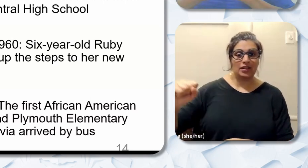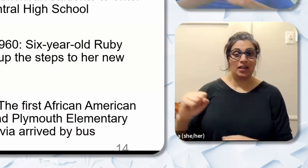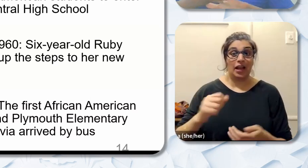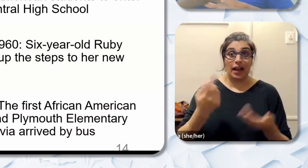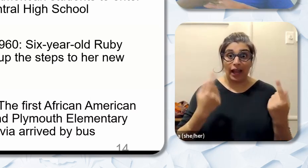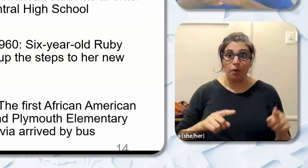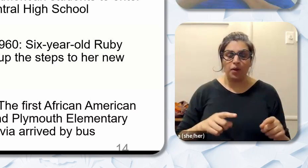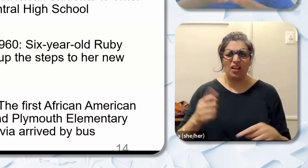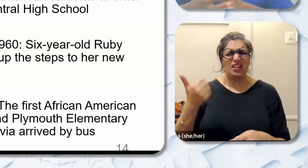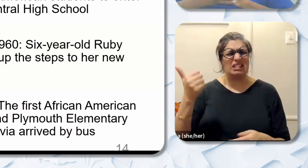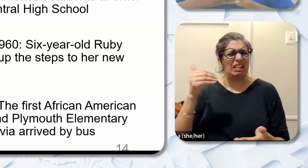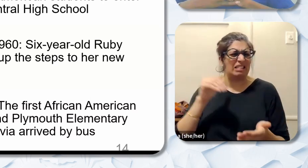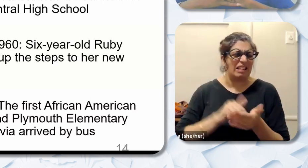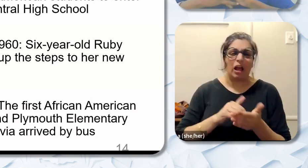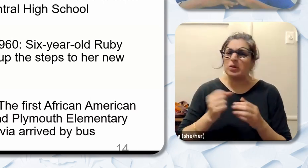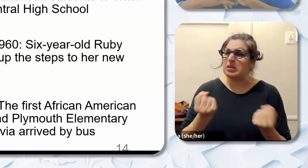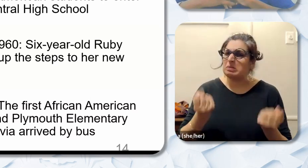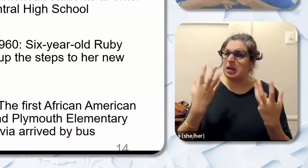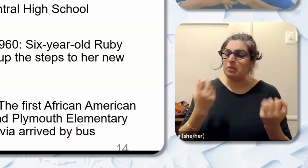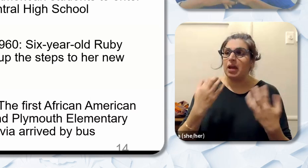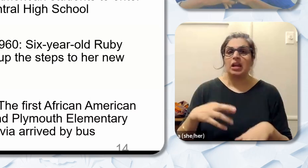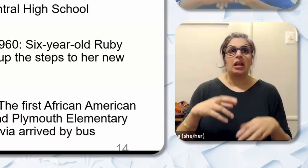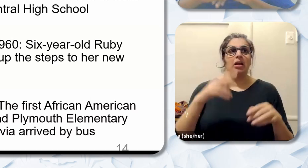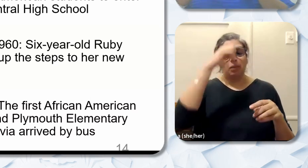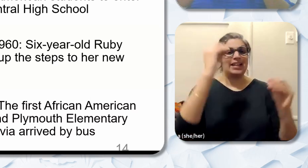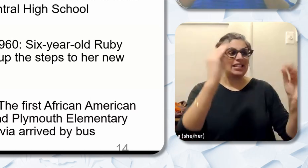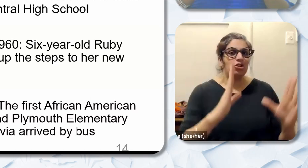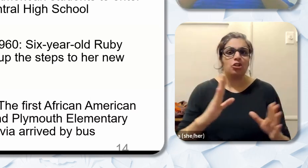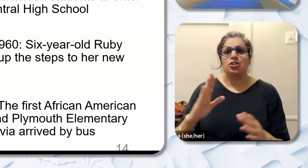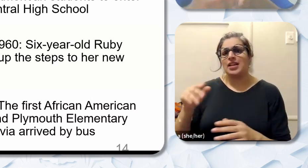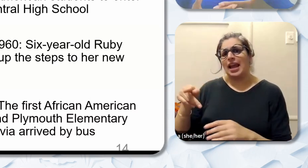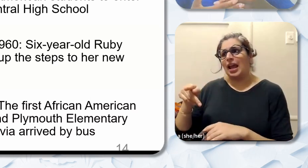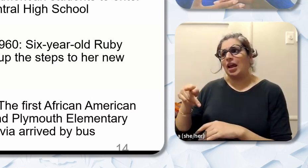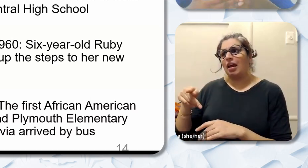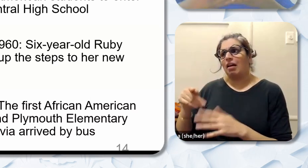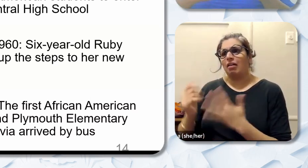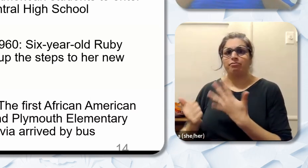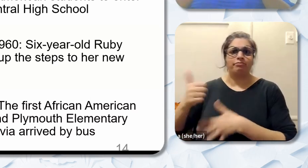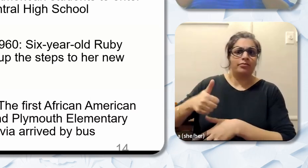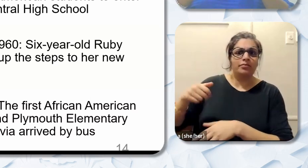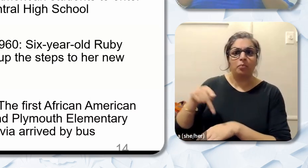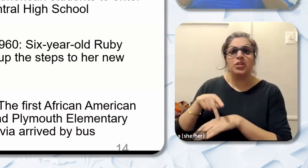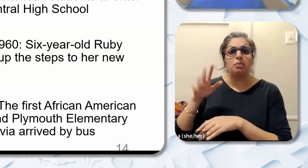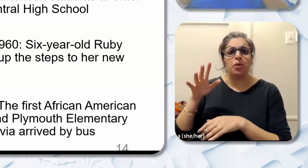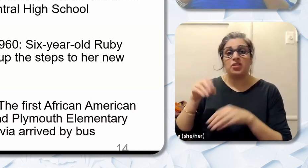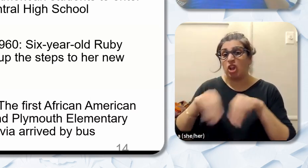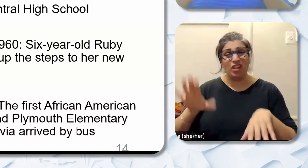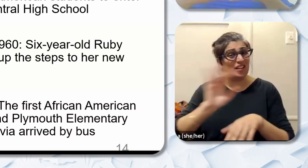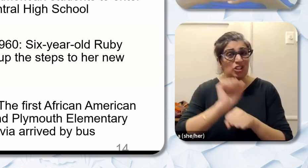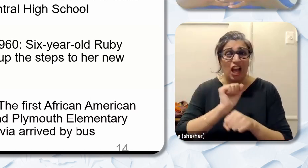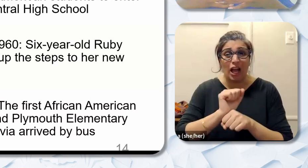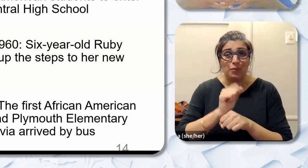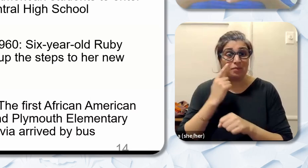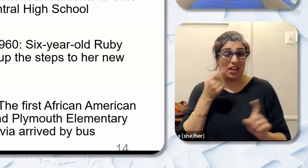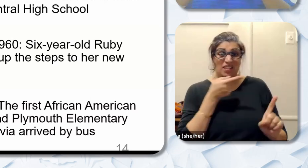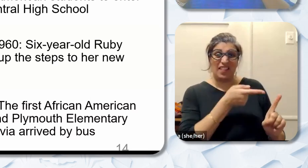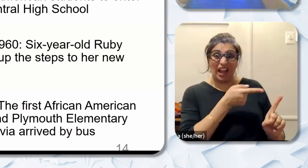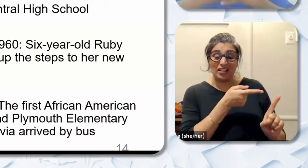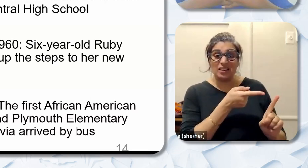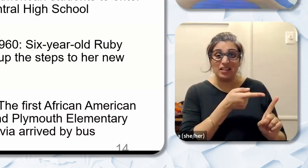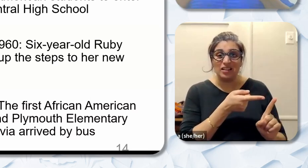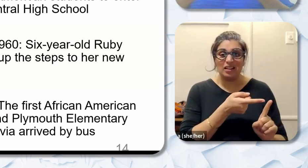and principals losing their jobs. So as a result of this and the massive resistance Black teachers